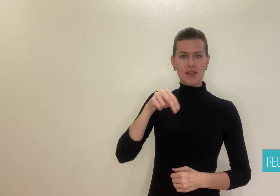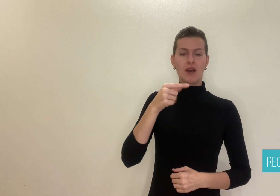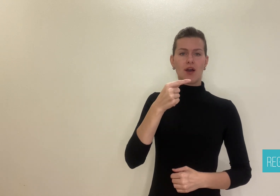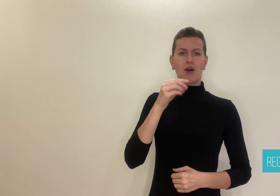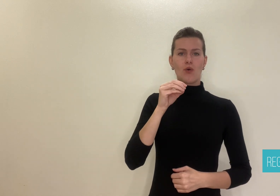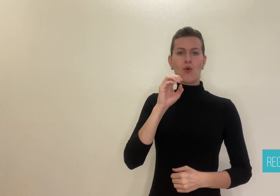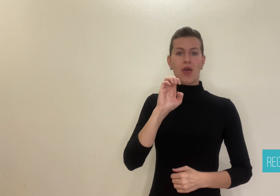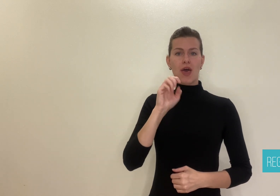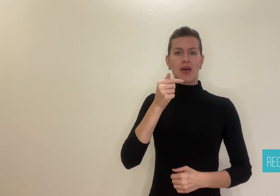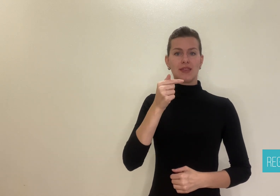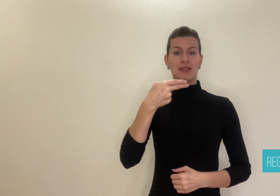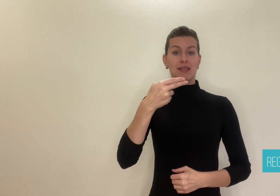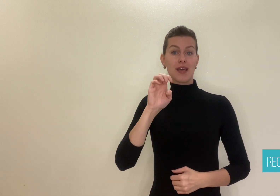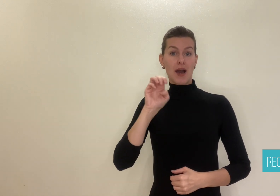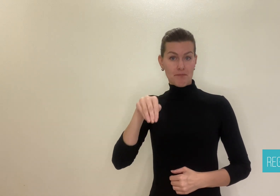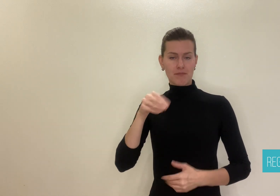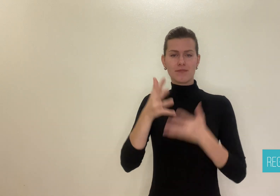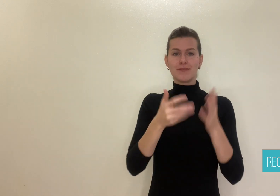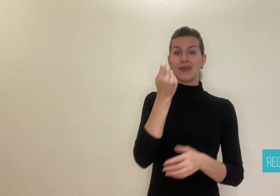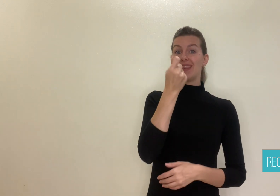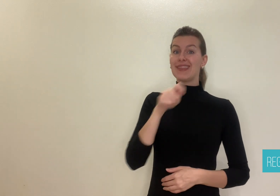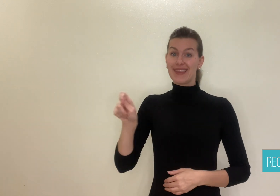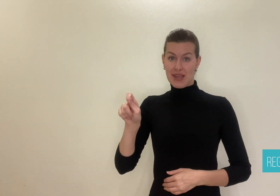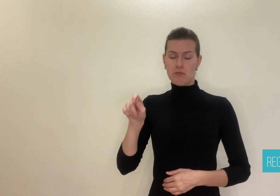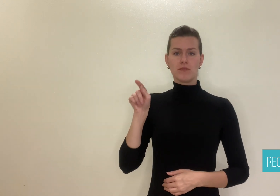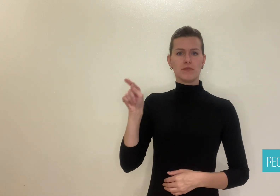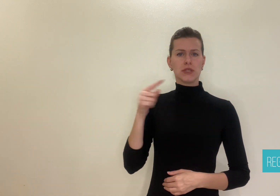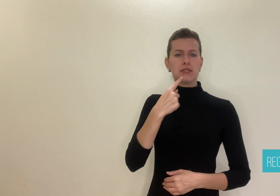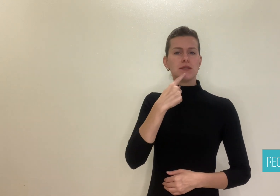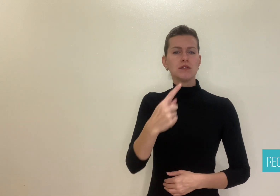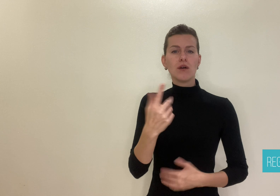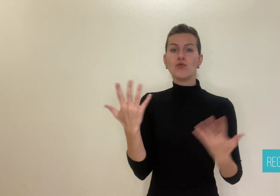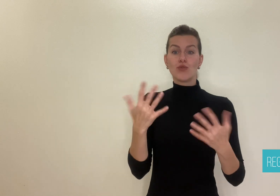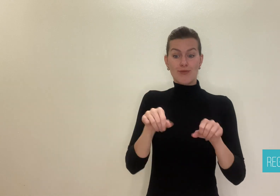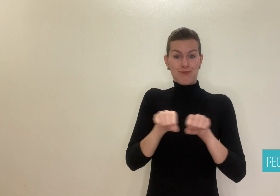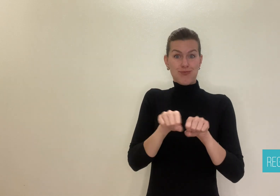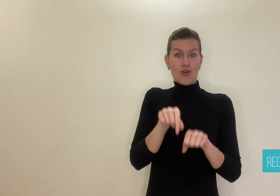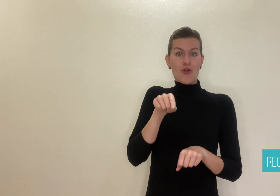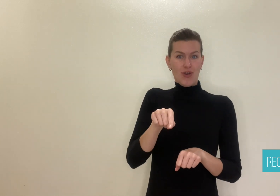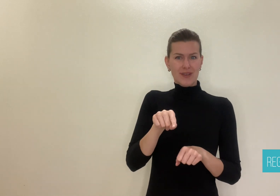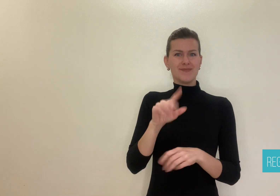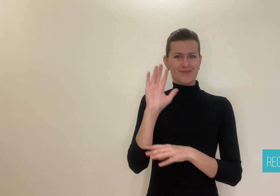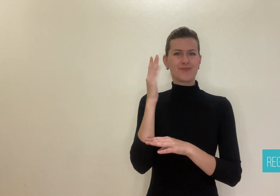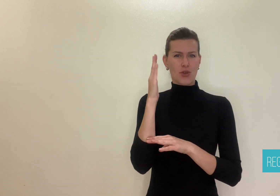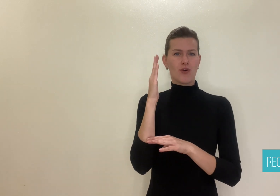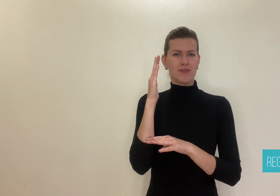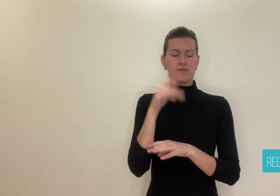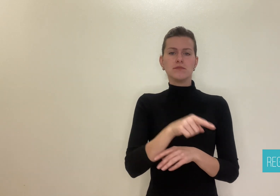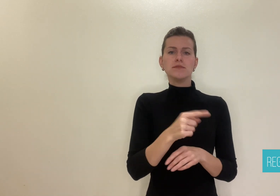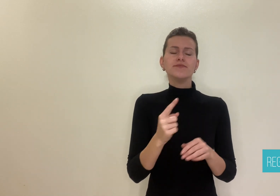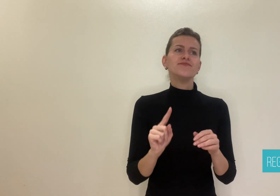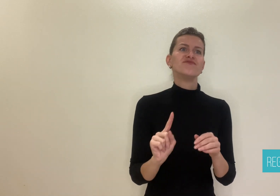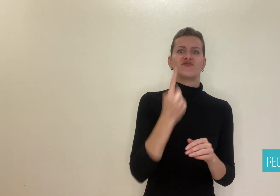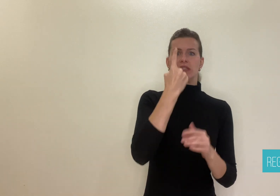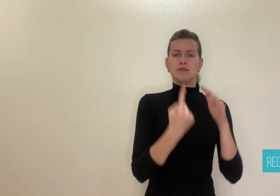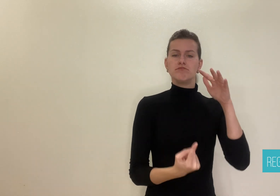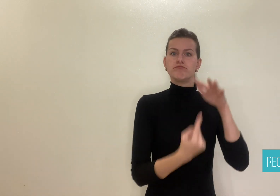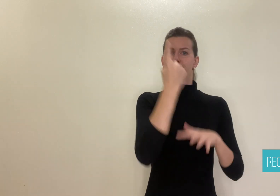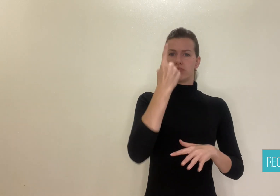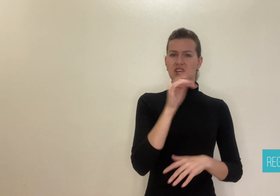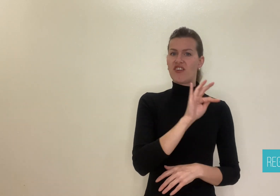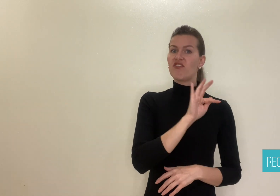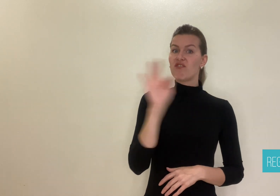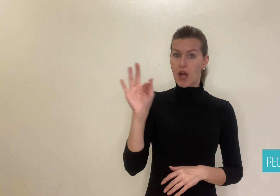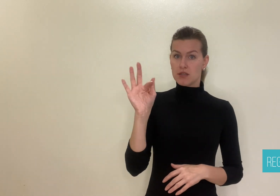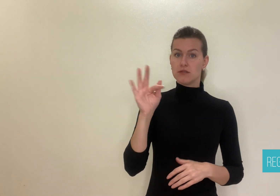Tim Van Goethem says that wooden shoes first appeared in France,